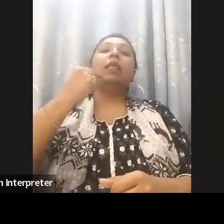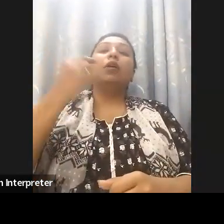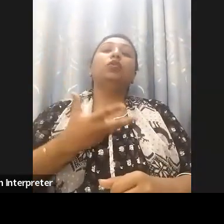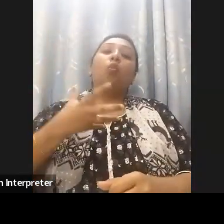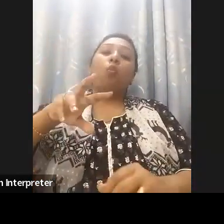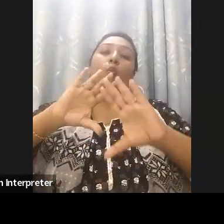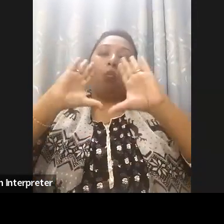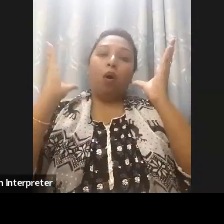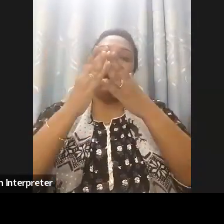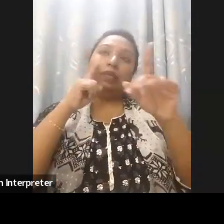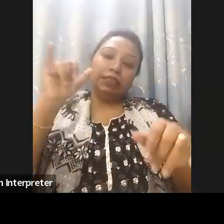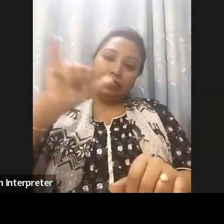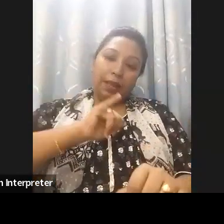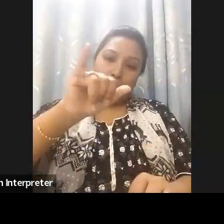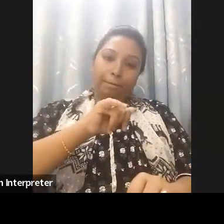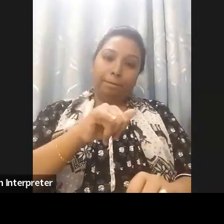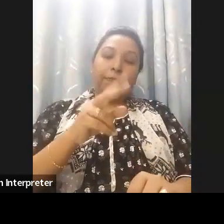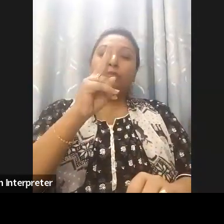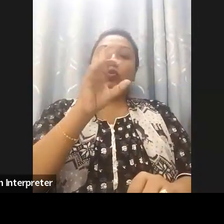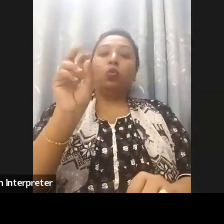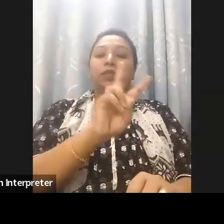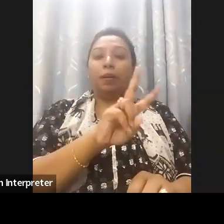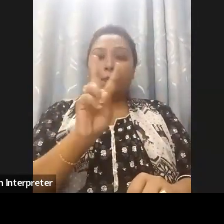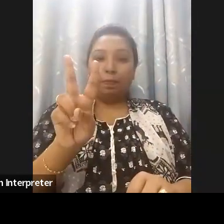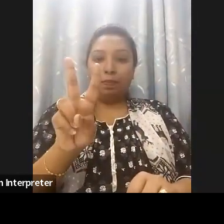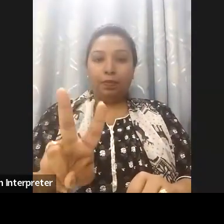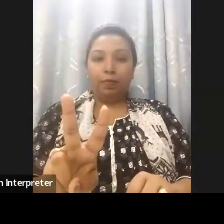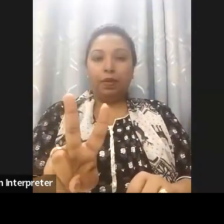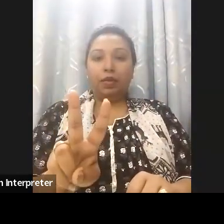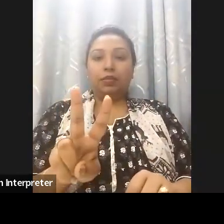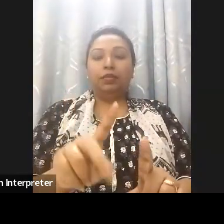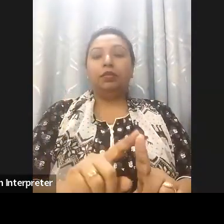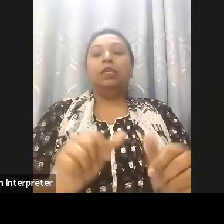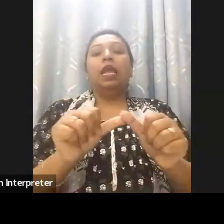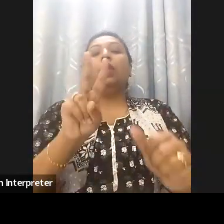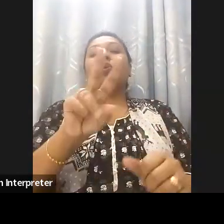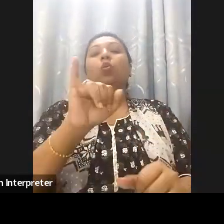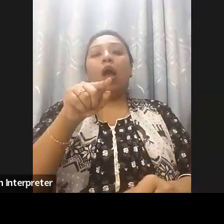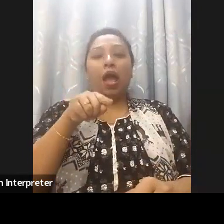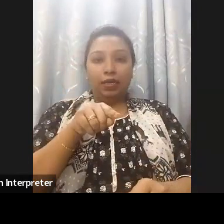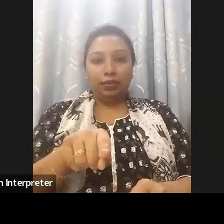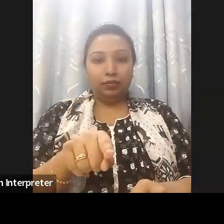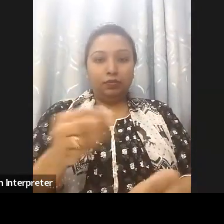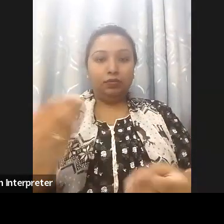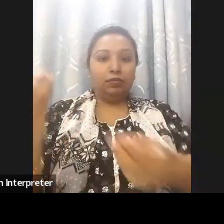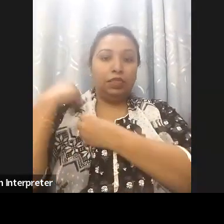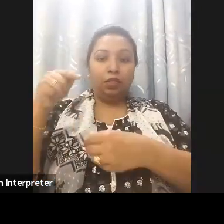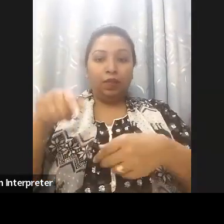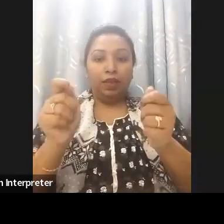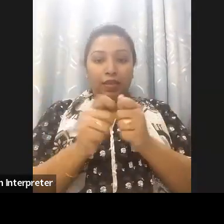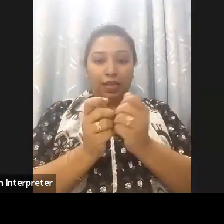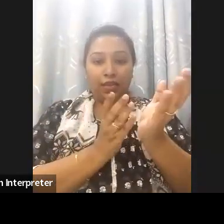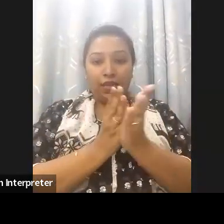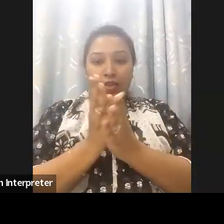Since 2022 a2i is leading the celebration of Global Accessibility Awareness Day in Bangladesh